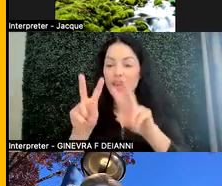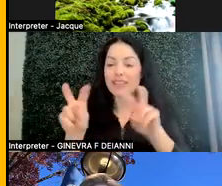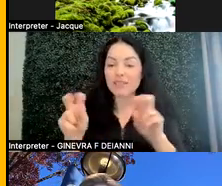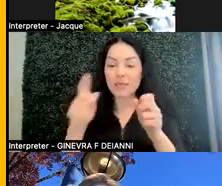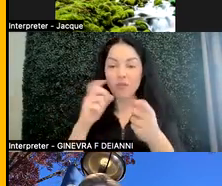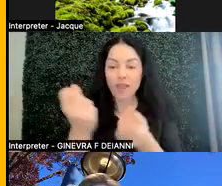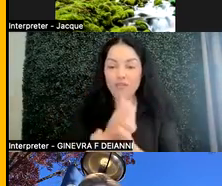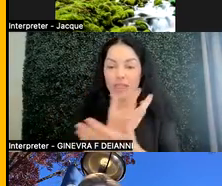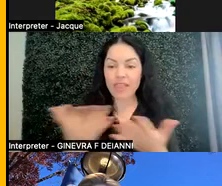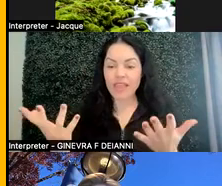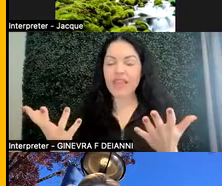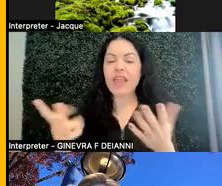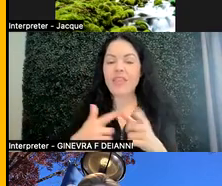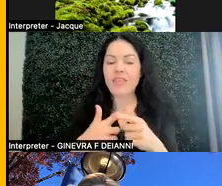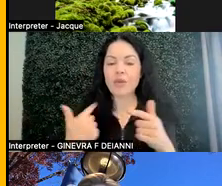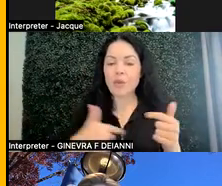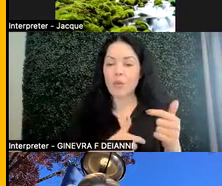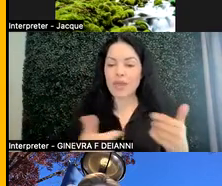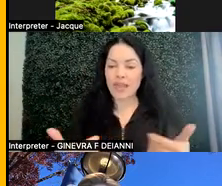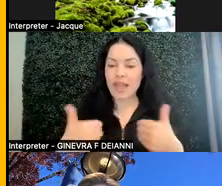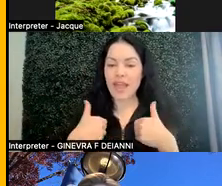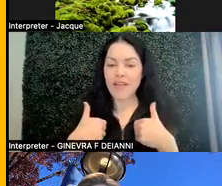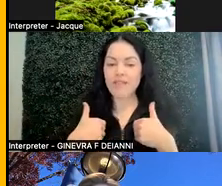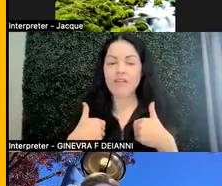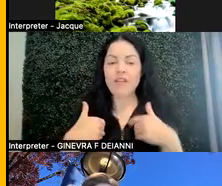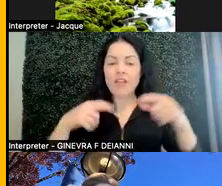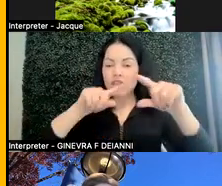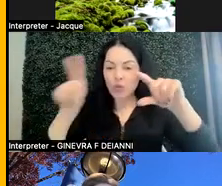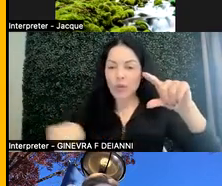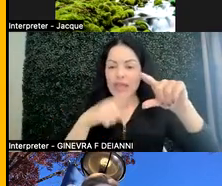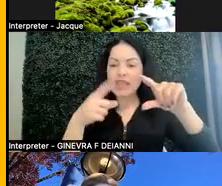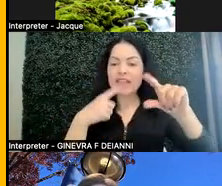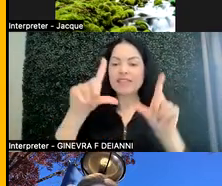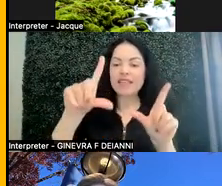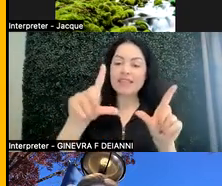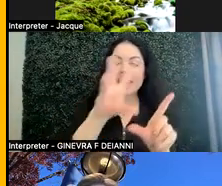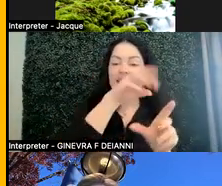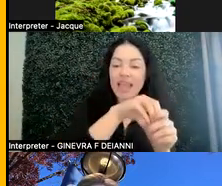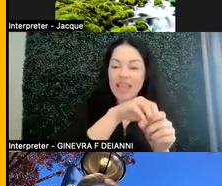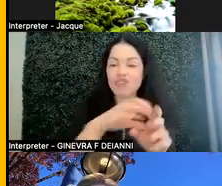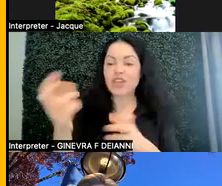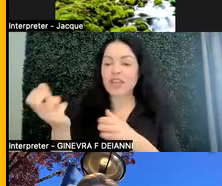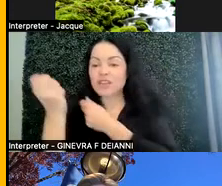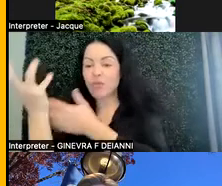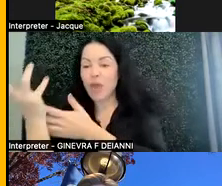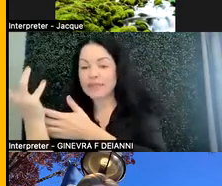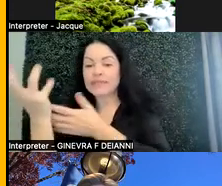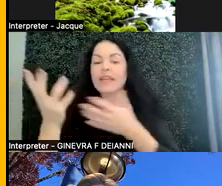And we've got a wheel that says engage, express, and present information as the three main areas